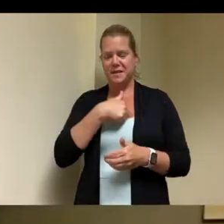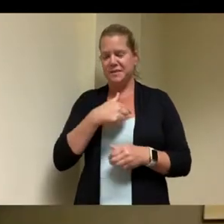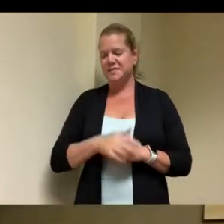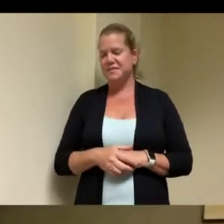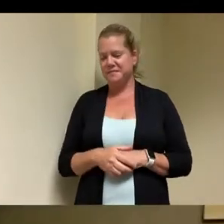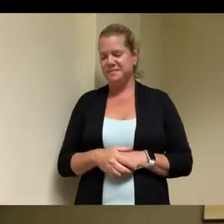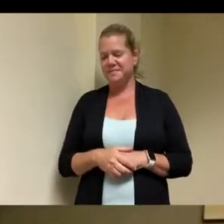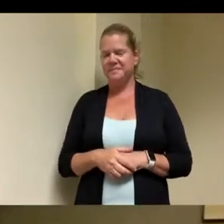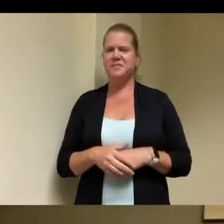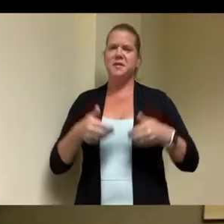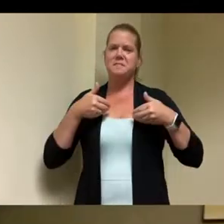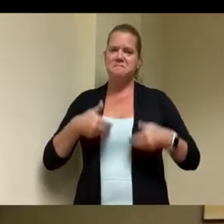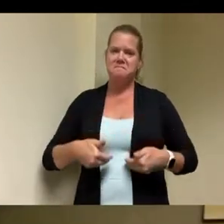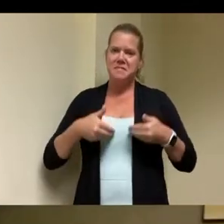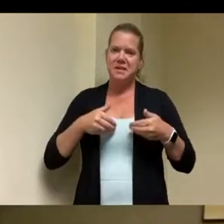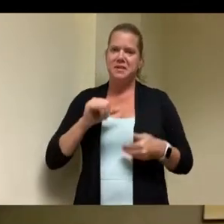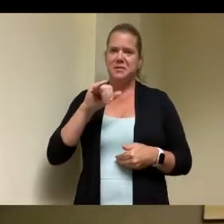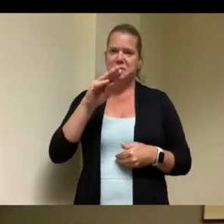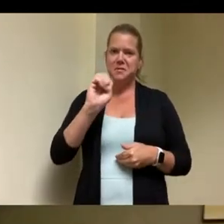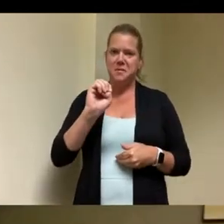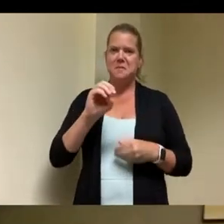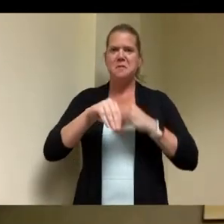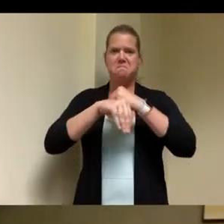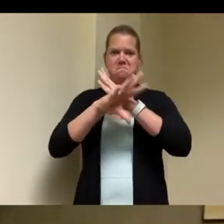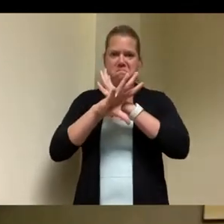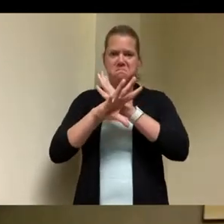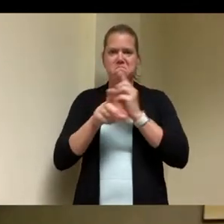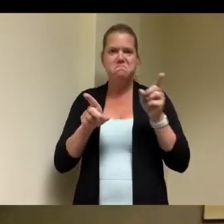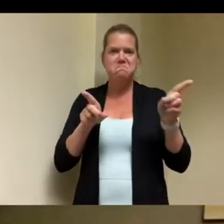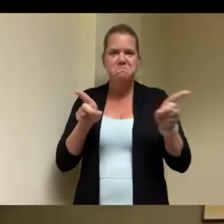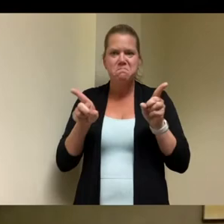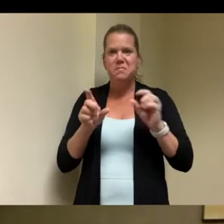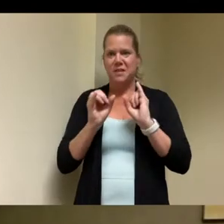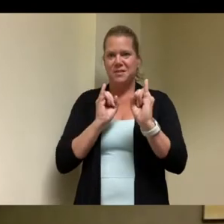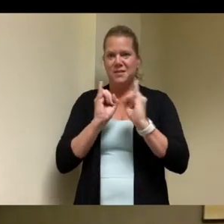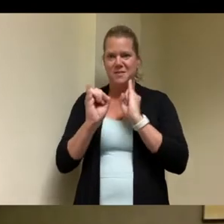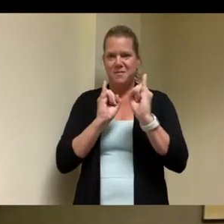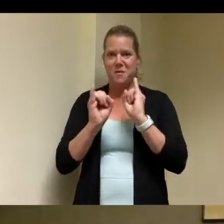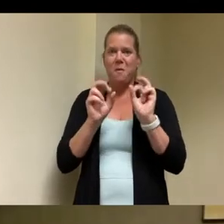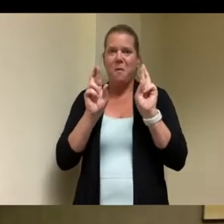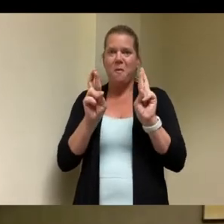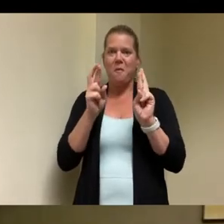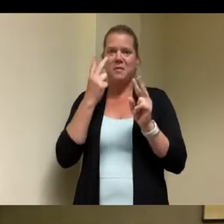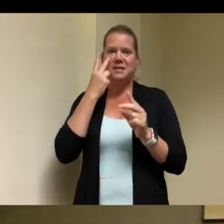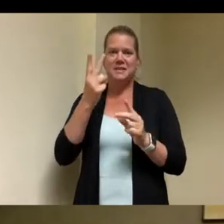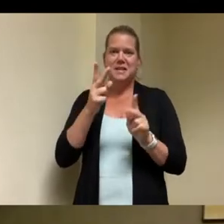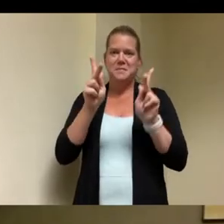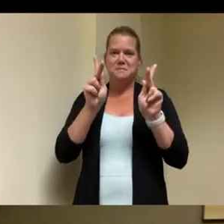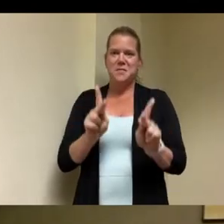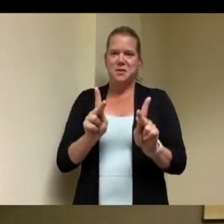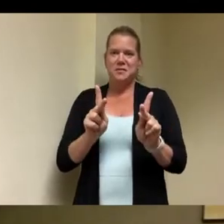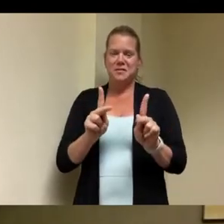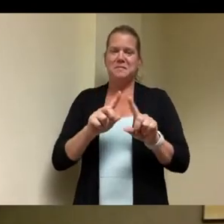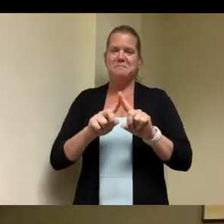virtually hopefully we can do in person um soon but in the meantime this will have to uh suffice so jim i thought if we could